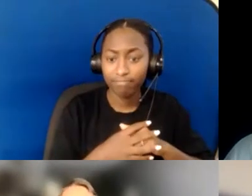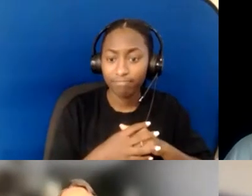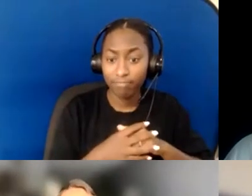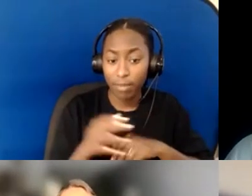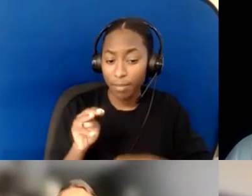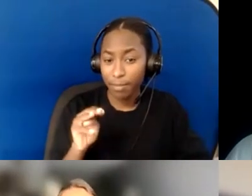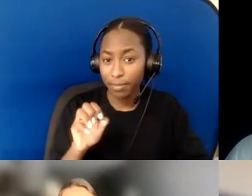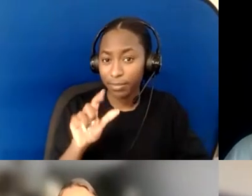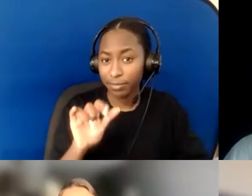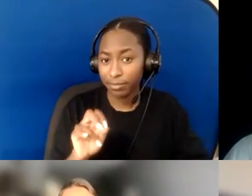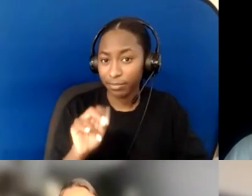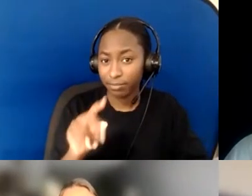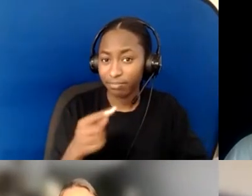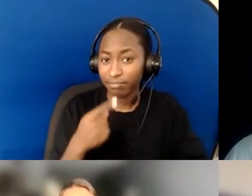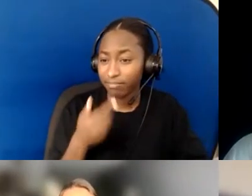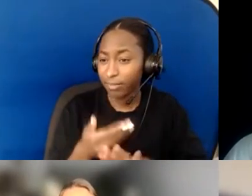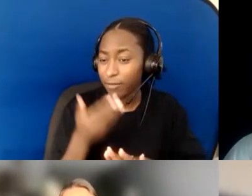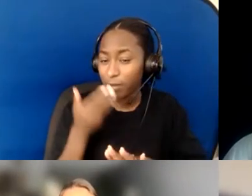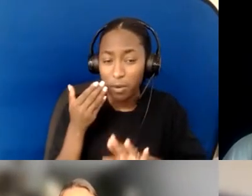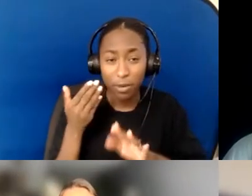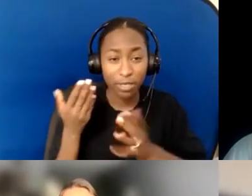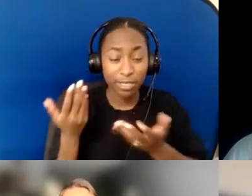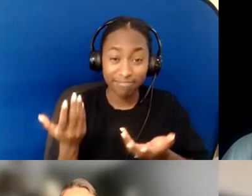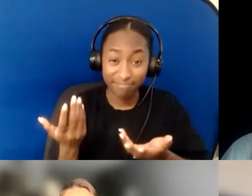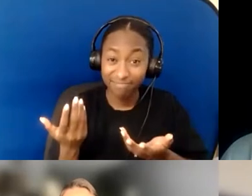misunderstandings and toxic theology.